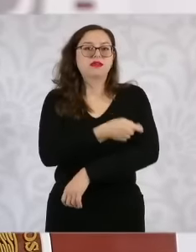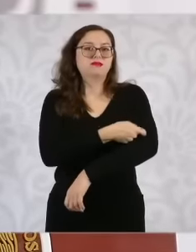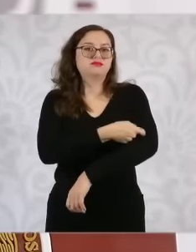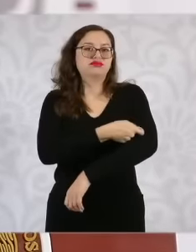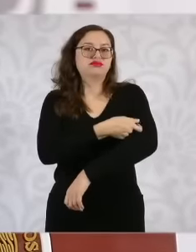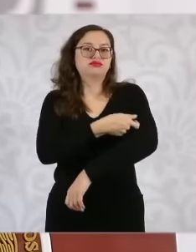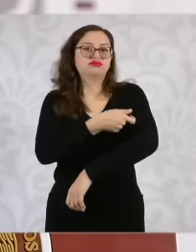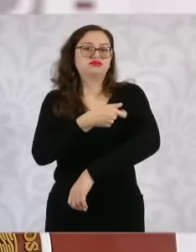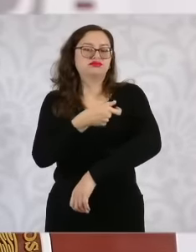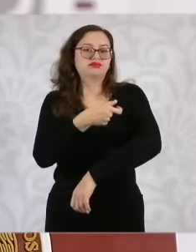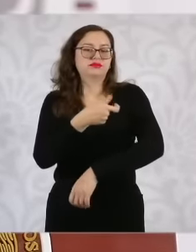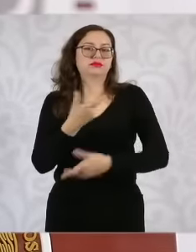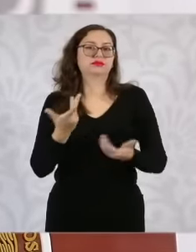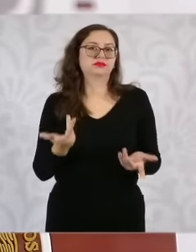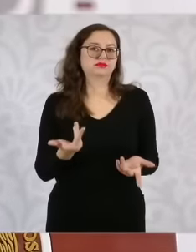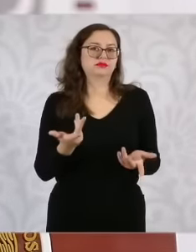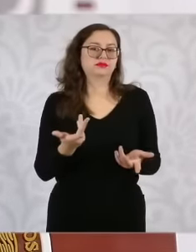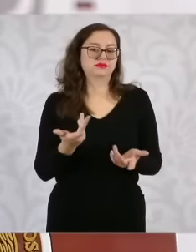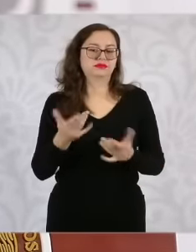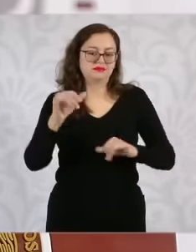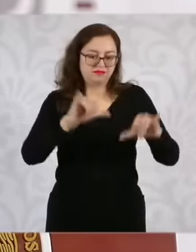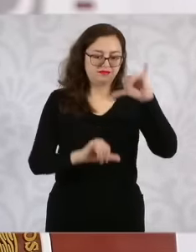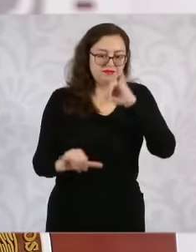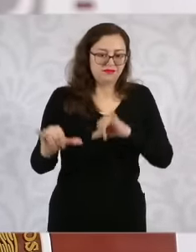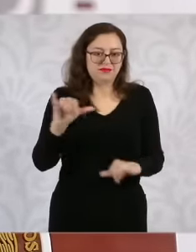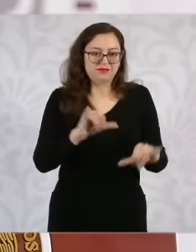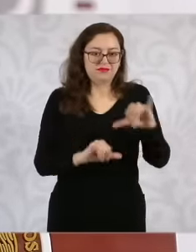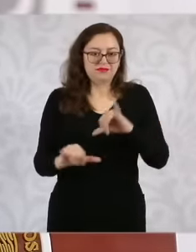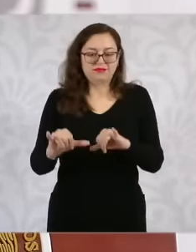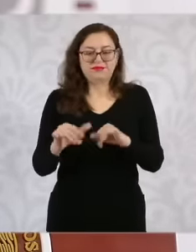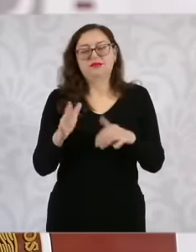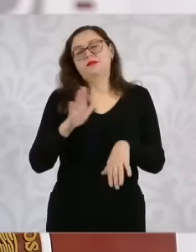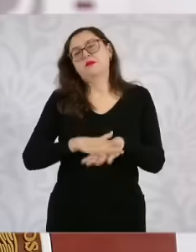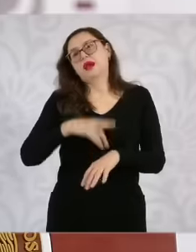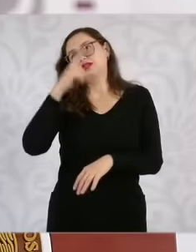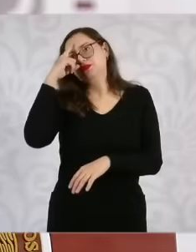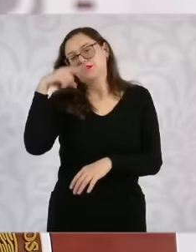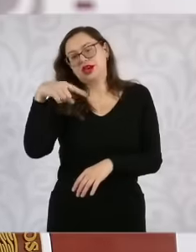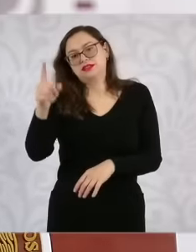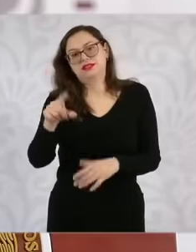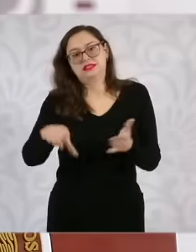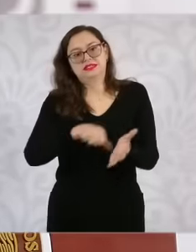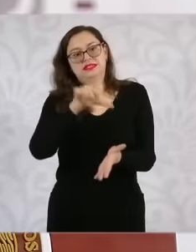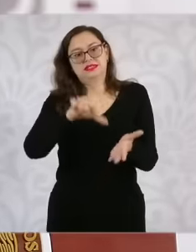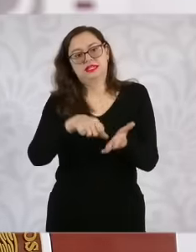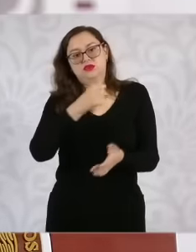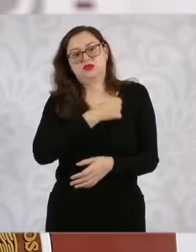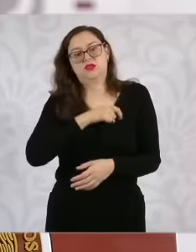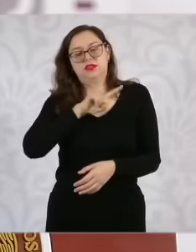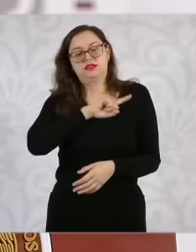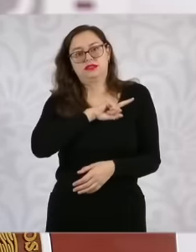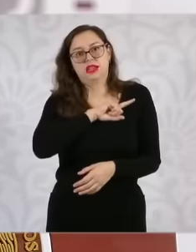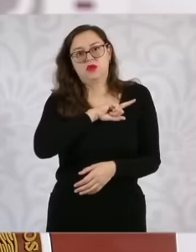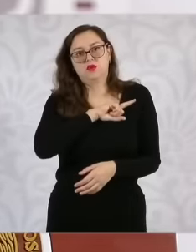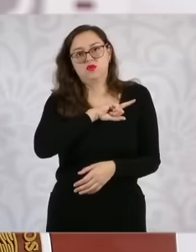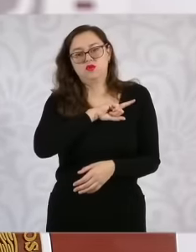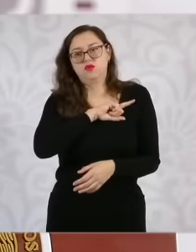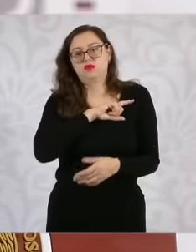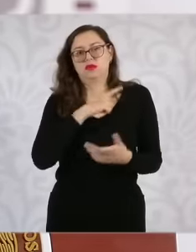more. We are going to free hospitals from saturation and be able to make diagnoses